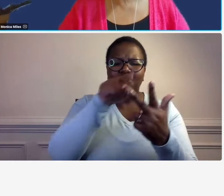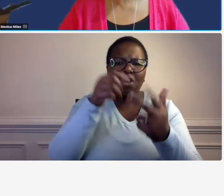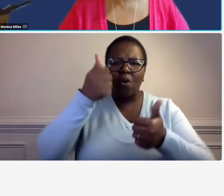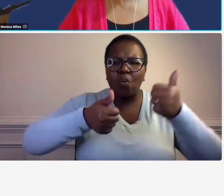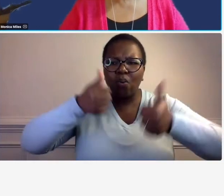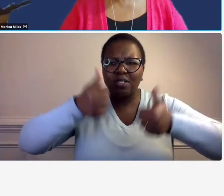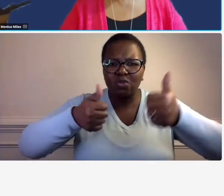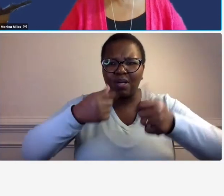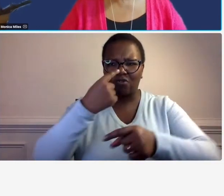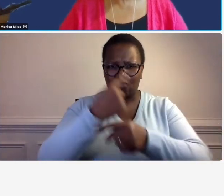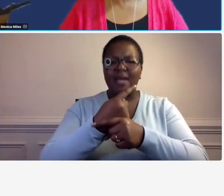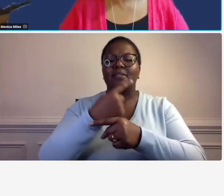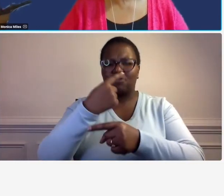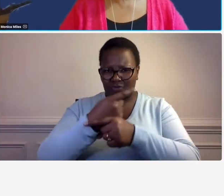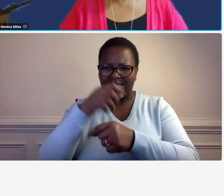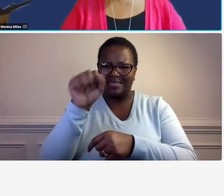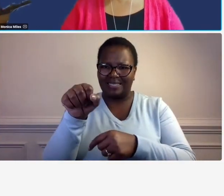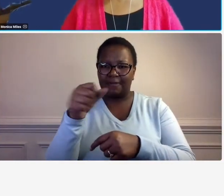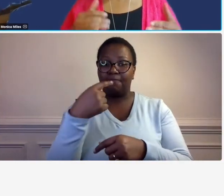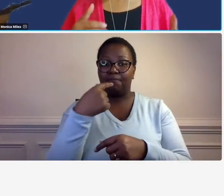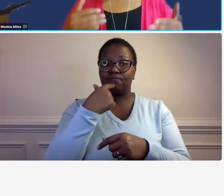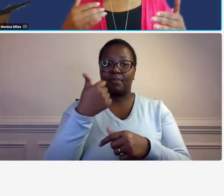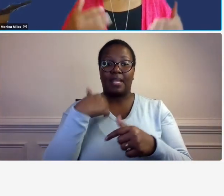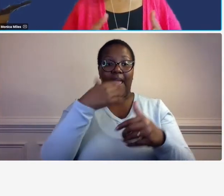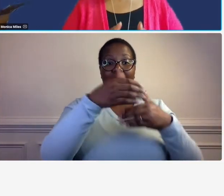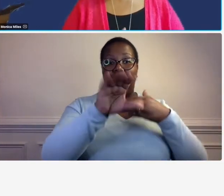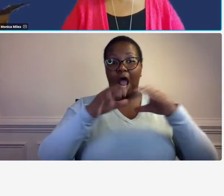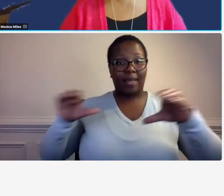are getting that so when you're talking about allocation the first level of allocation would